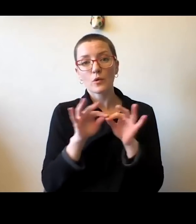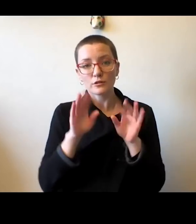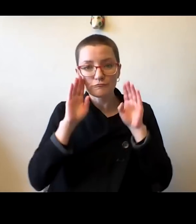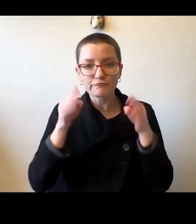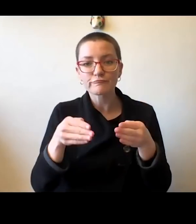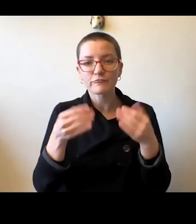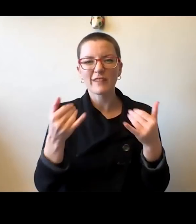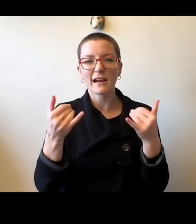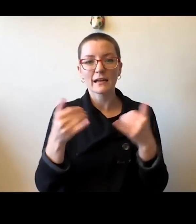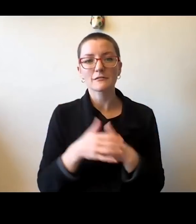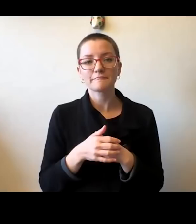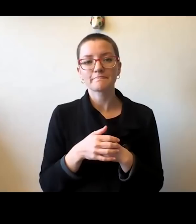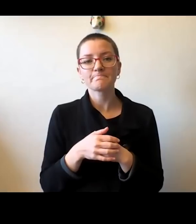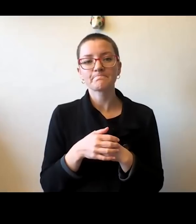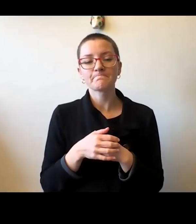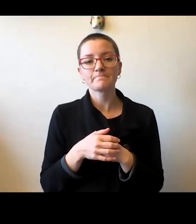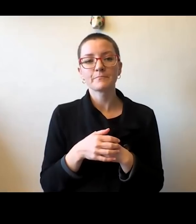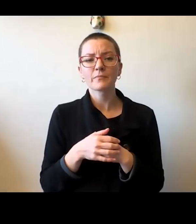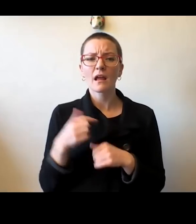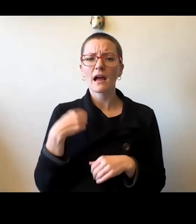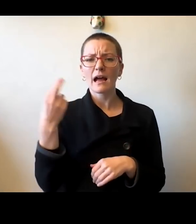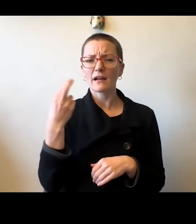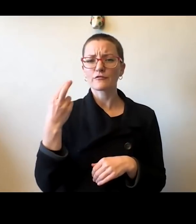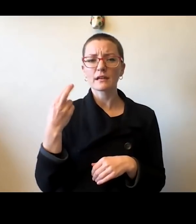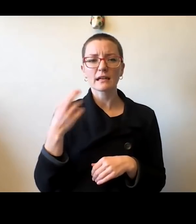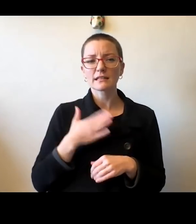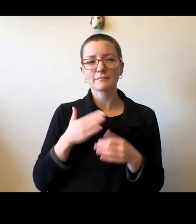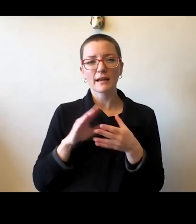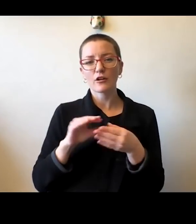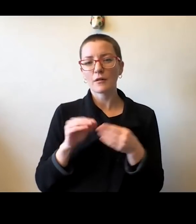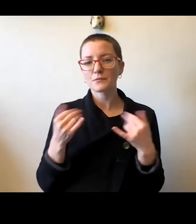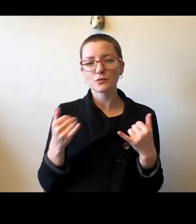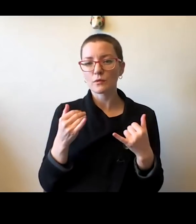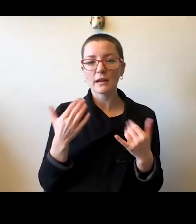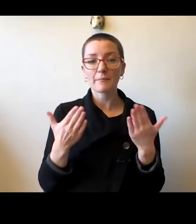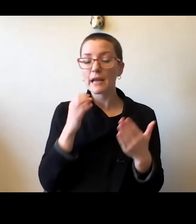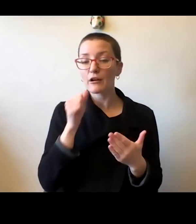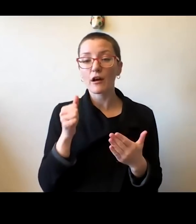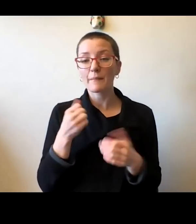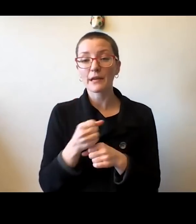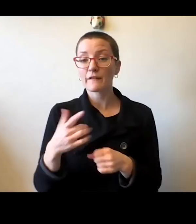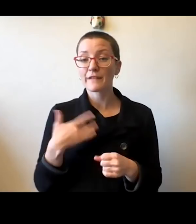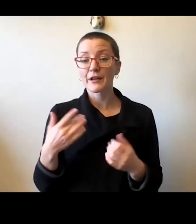Now I realize that my comments today are not as exuberant or joyful as they've been in period,